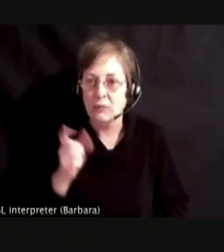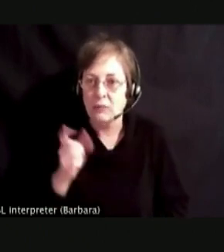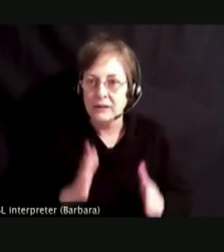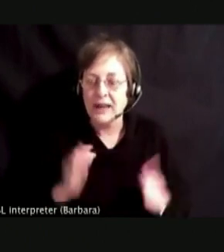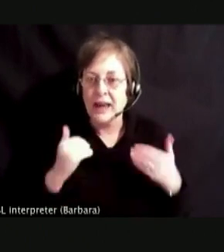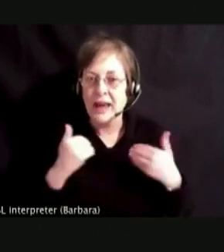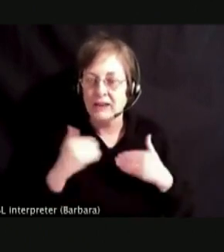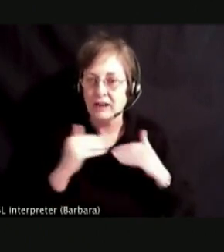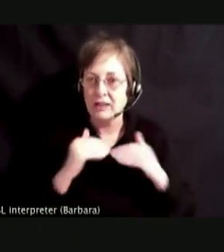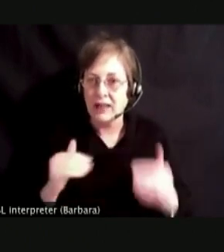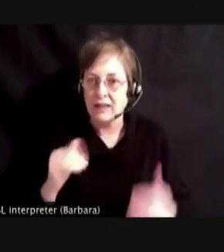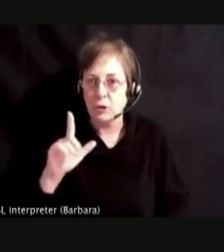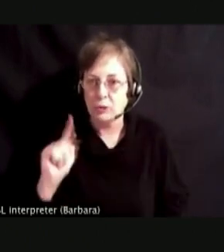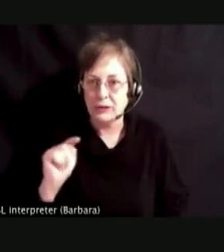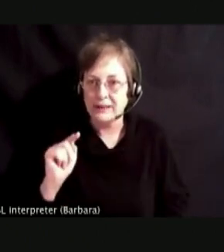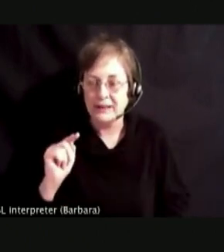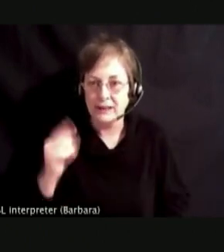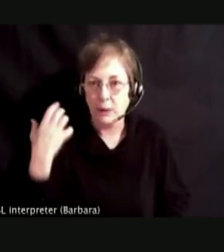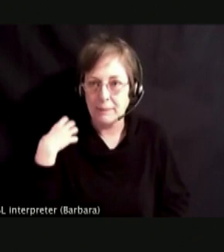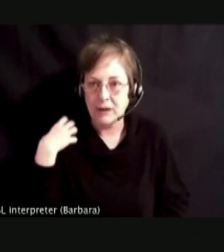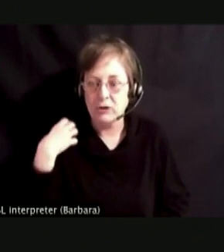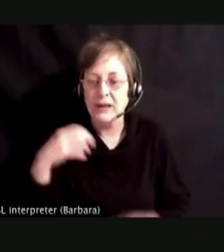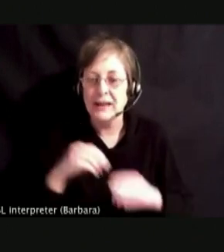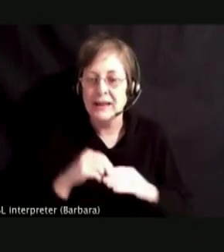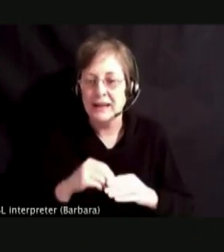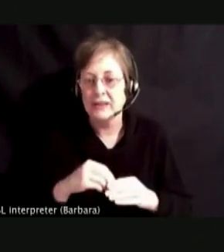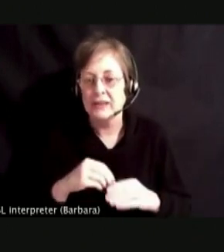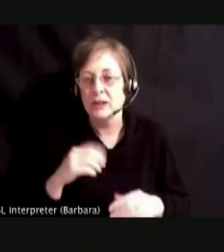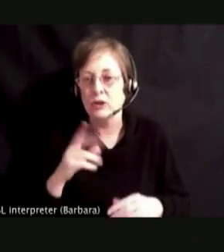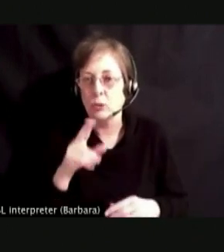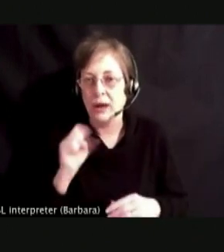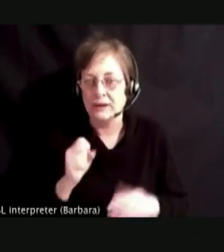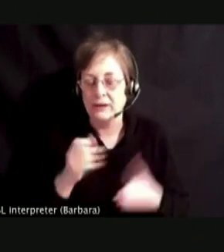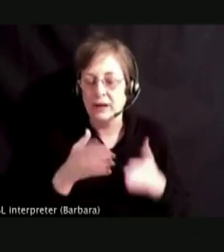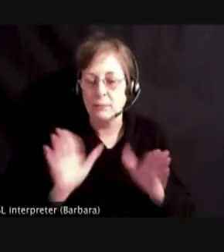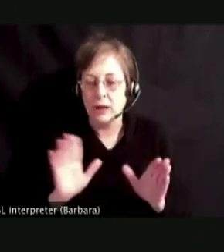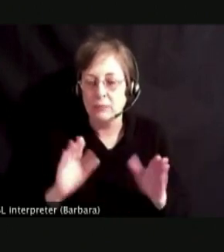COMMANDER IN THE COMMISSION COURT OF THE UNITED STATES PUBLIC HEALTH SERVICE FOR WHICH SHE